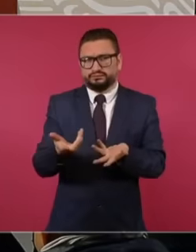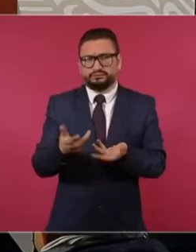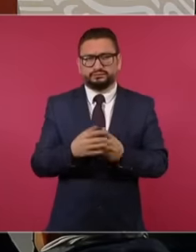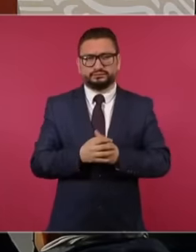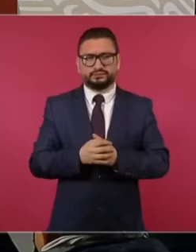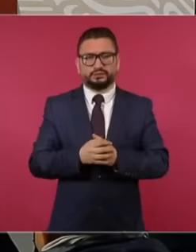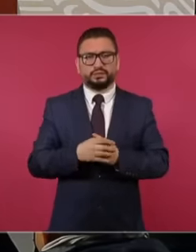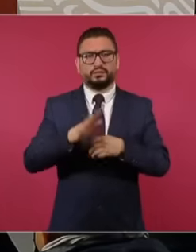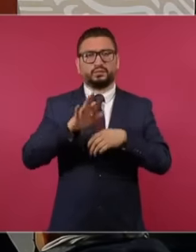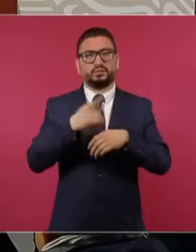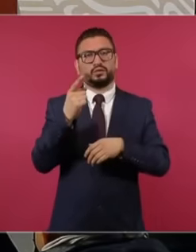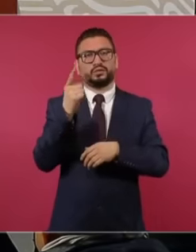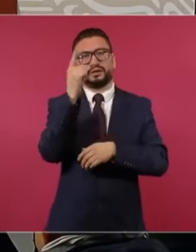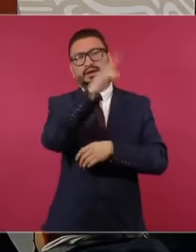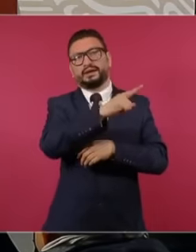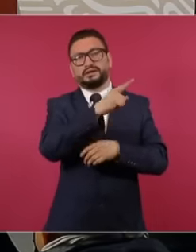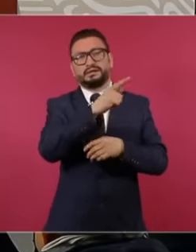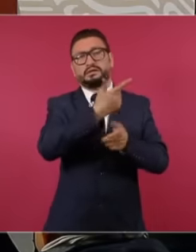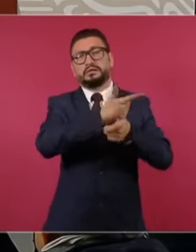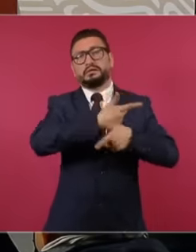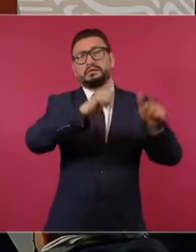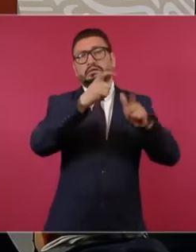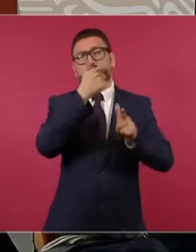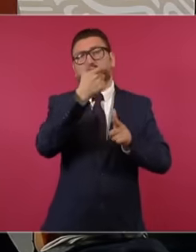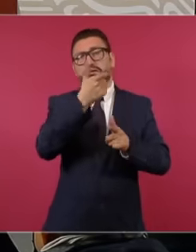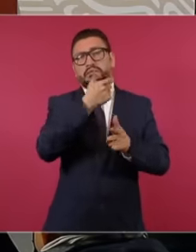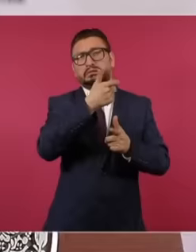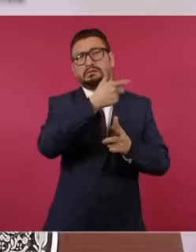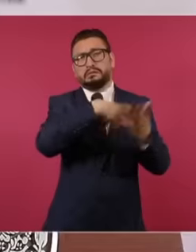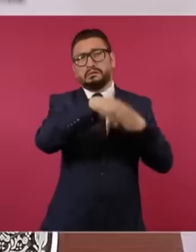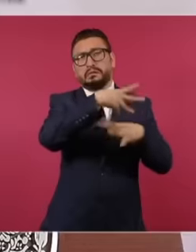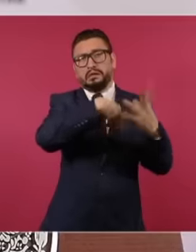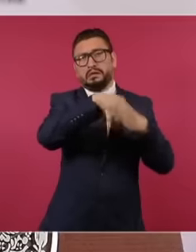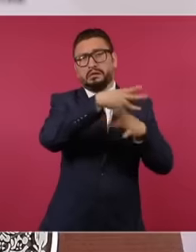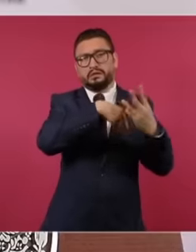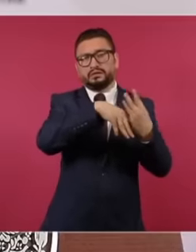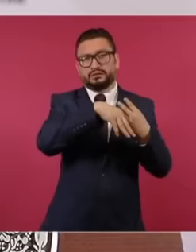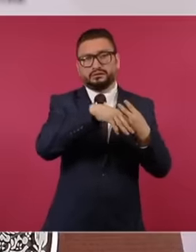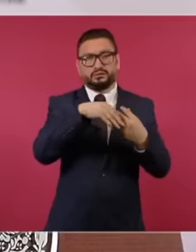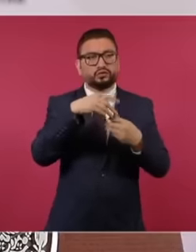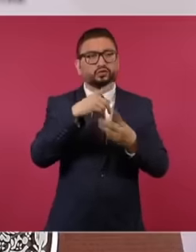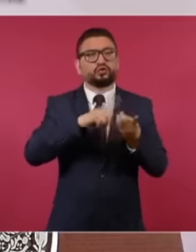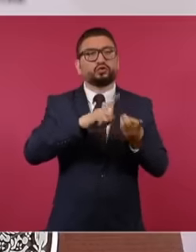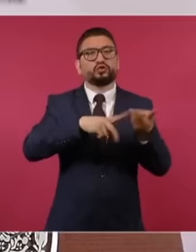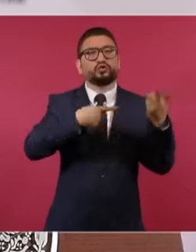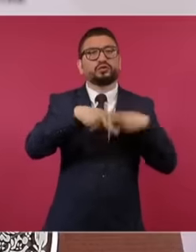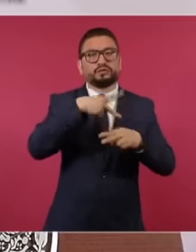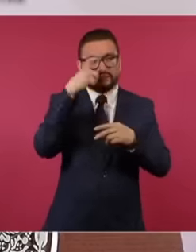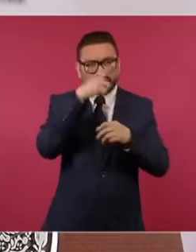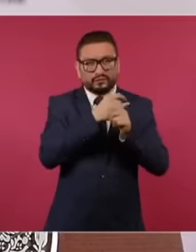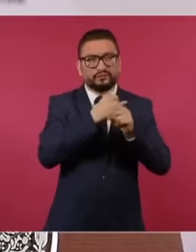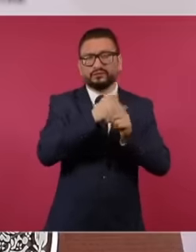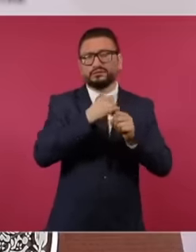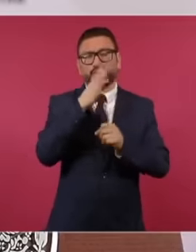since there is paradise there, it is much more difficult to trace. but what maybe